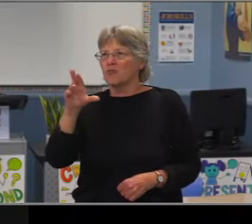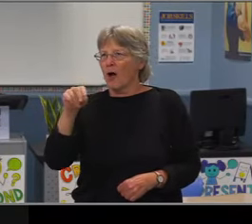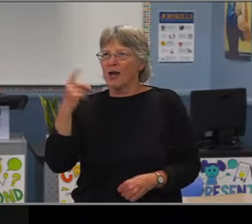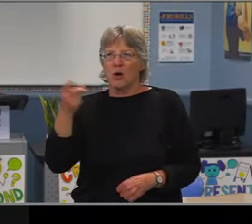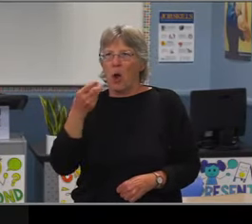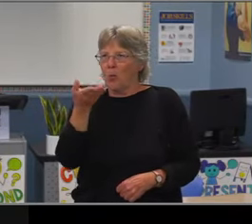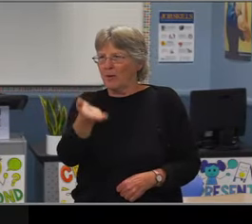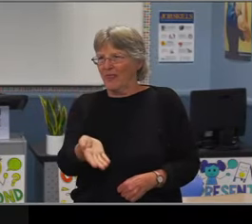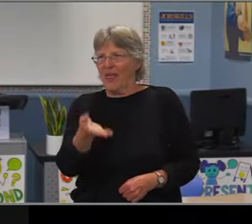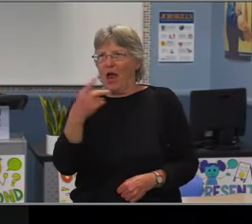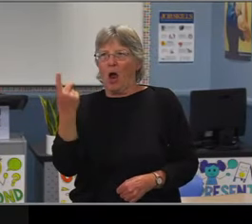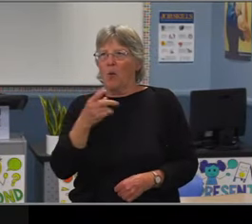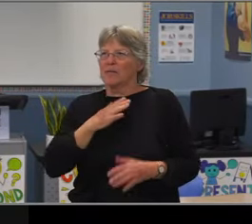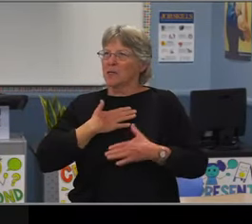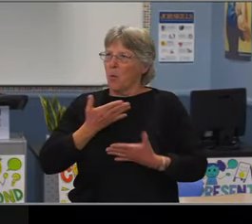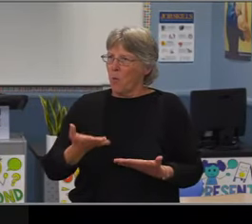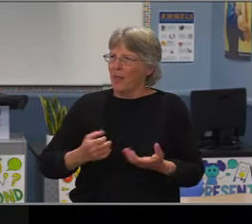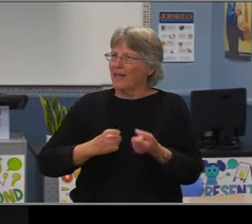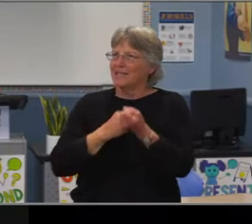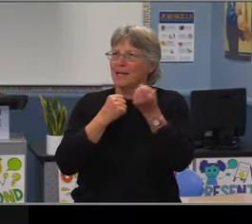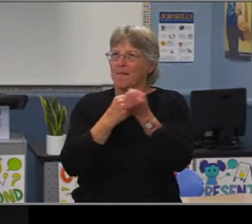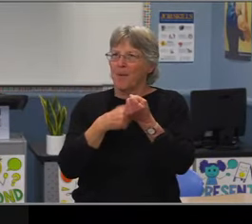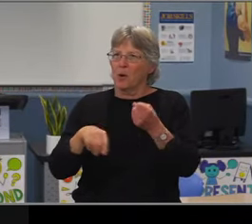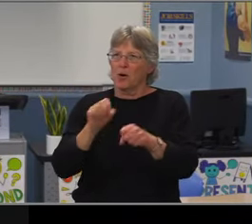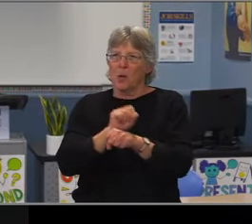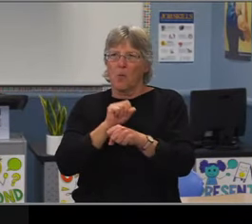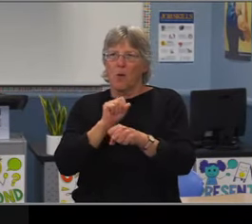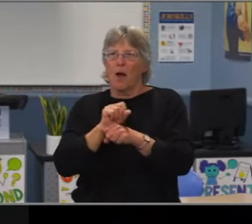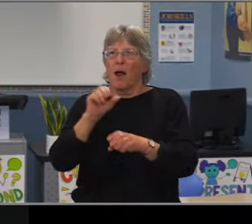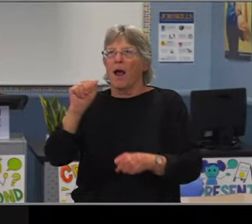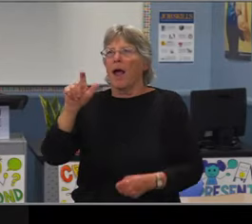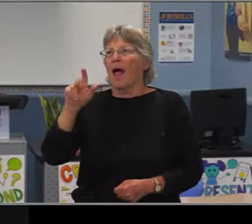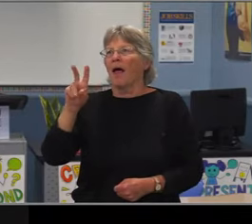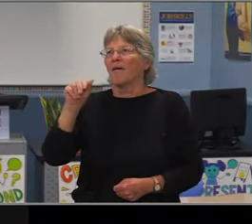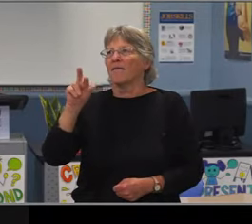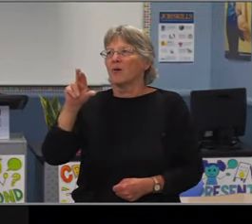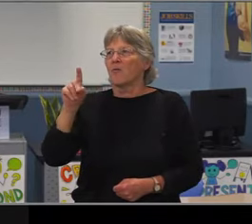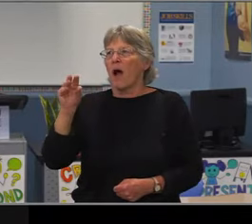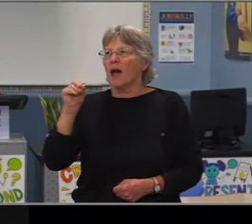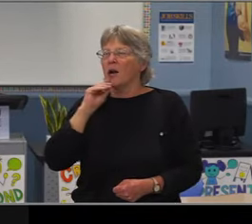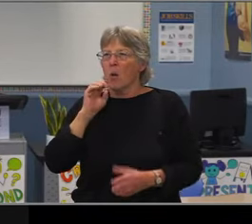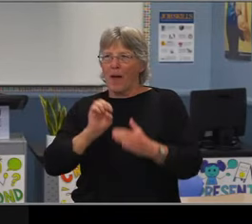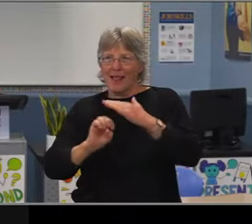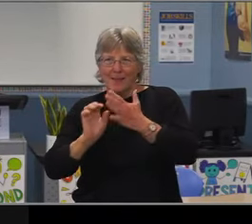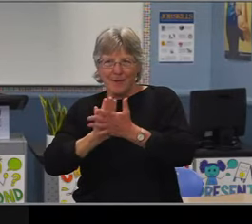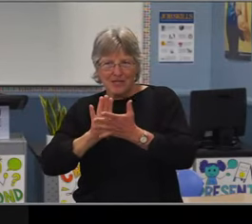Those who came from the cities of Fresno and San Jose and Long Beach Unified School District,